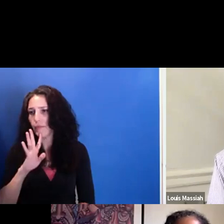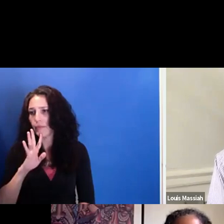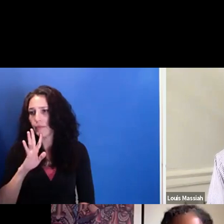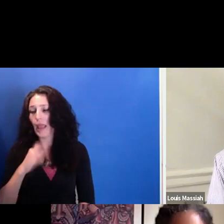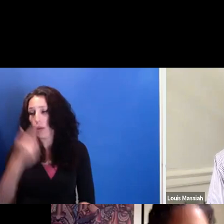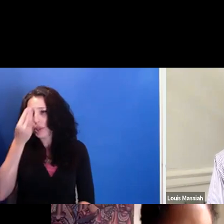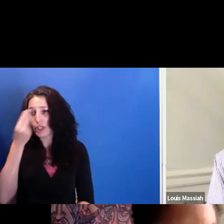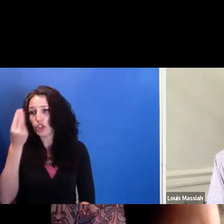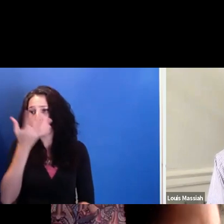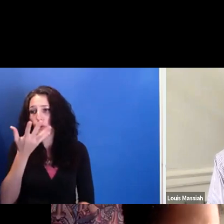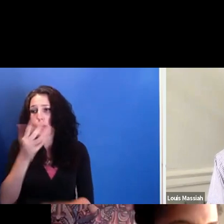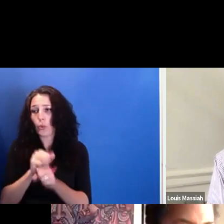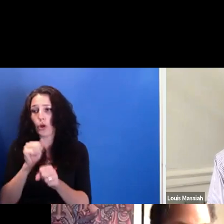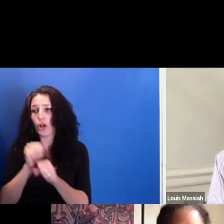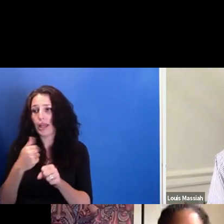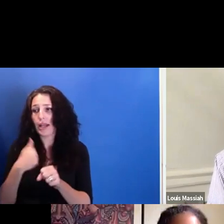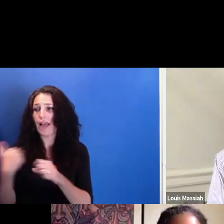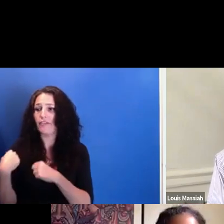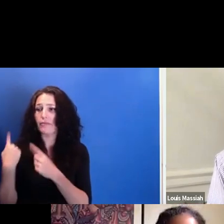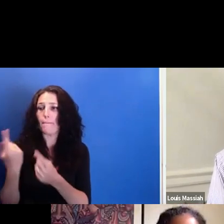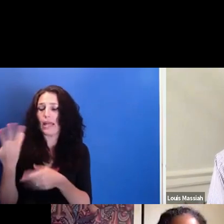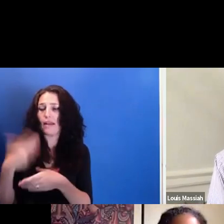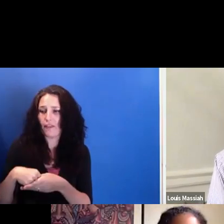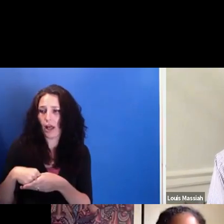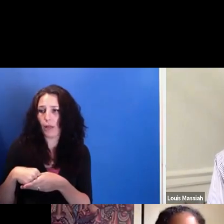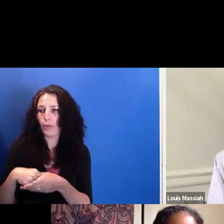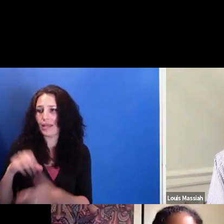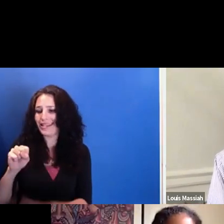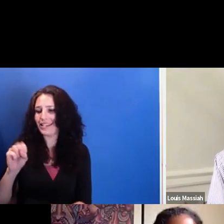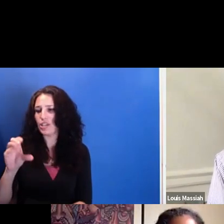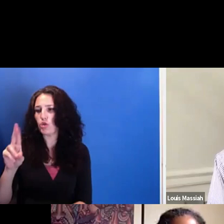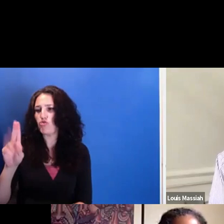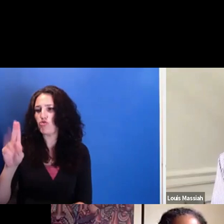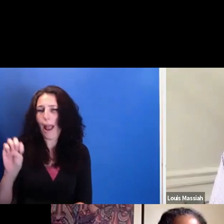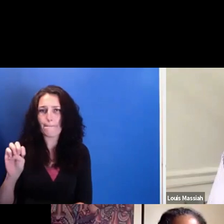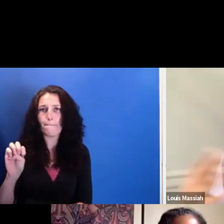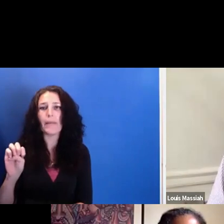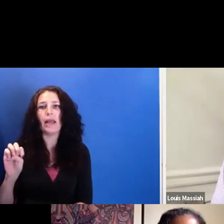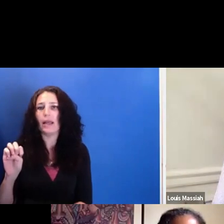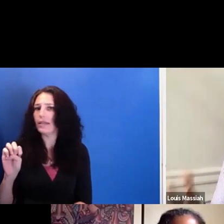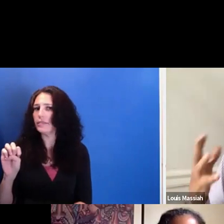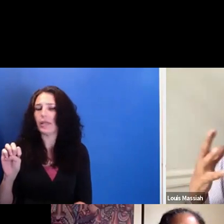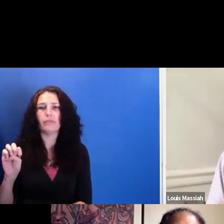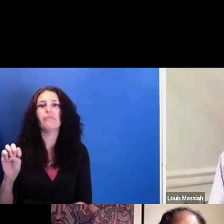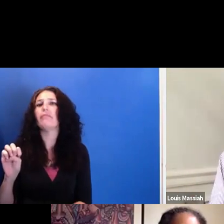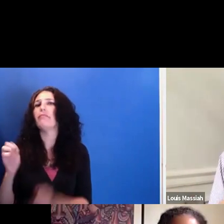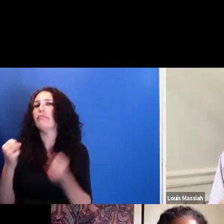I've been involved with at Scribe certainly has been cross-cultural and really working--